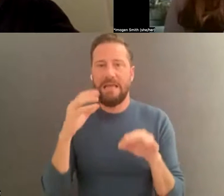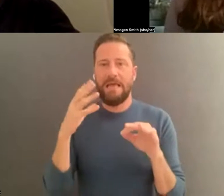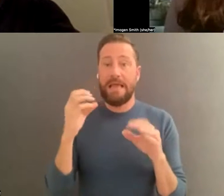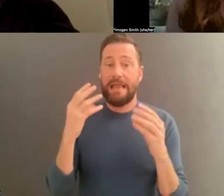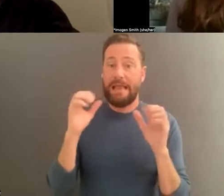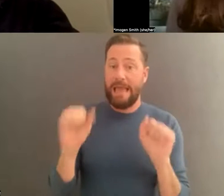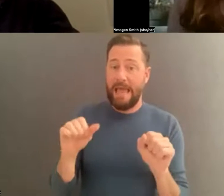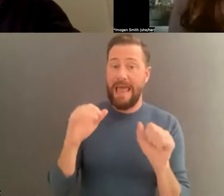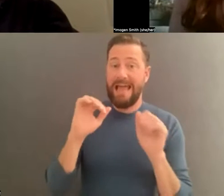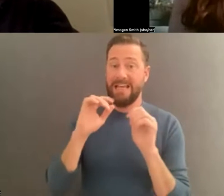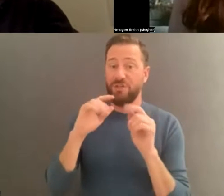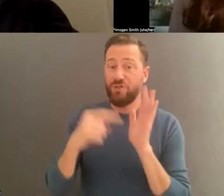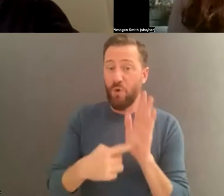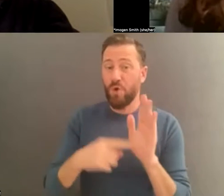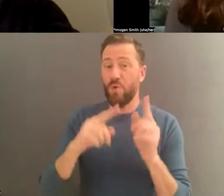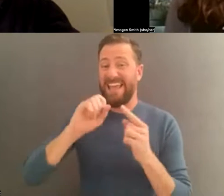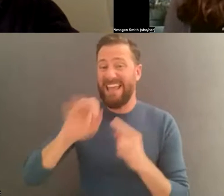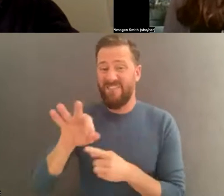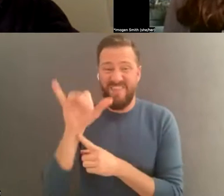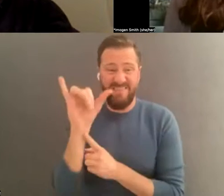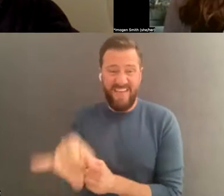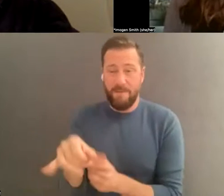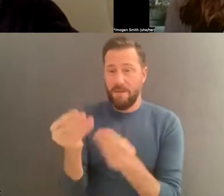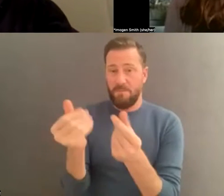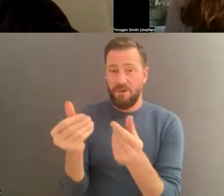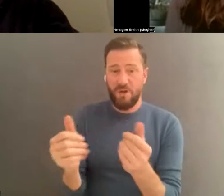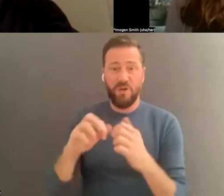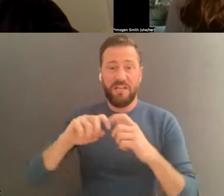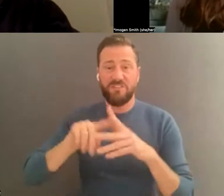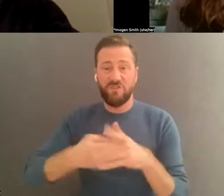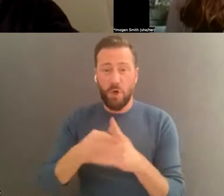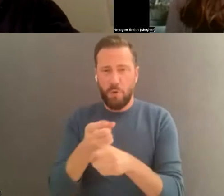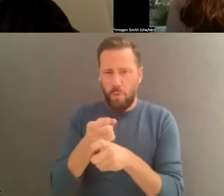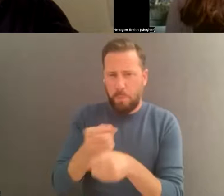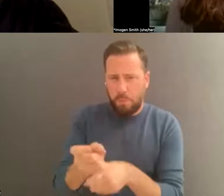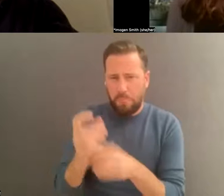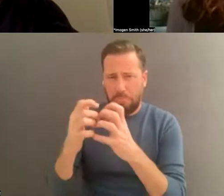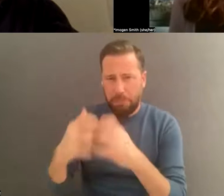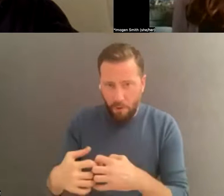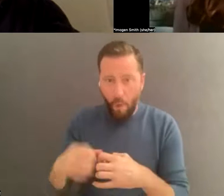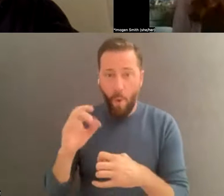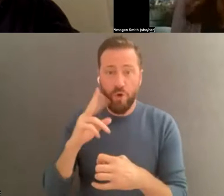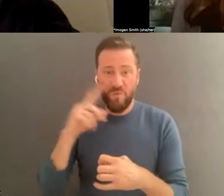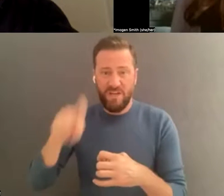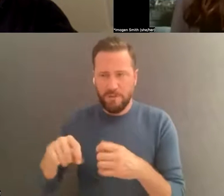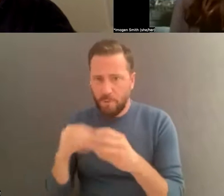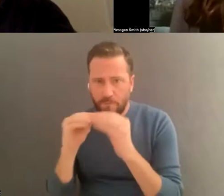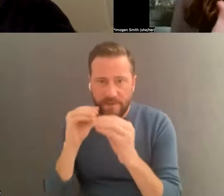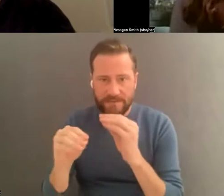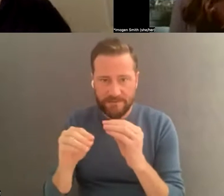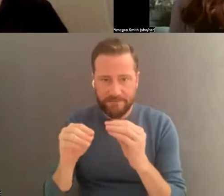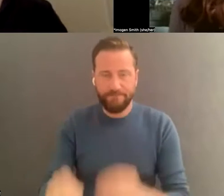decay or are in need of some attention